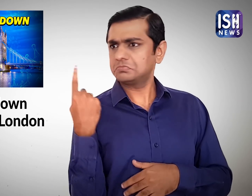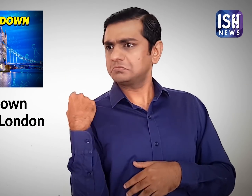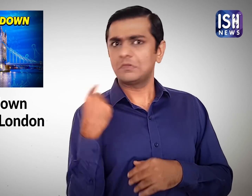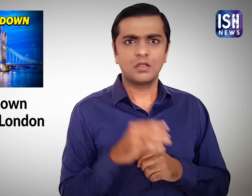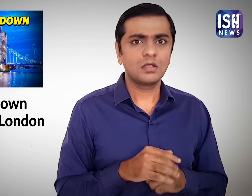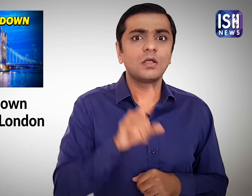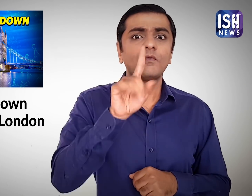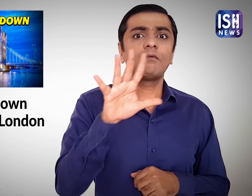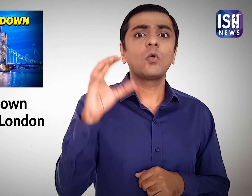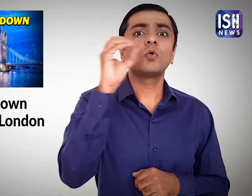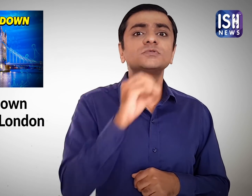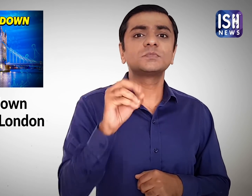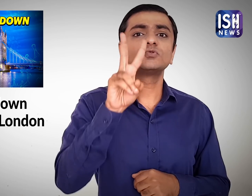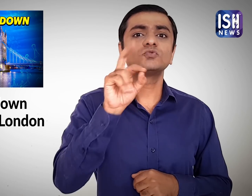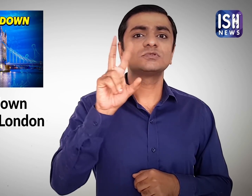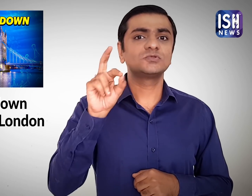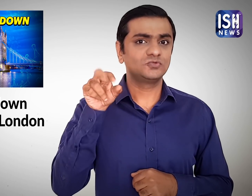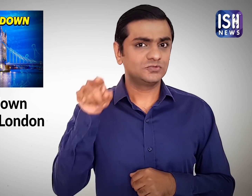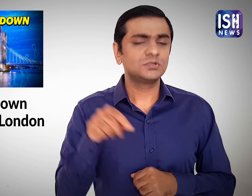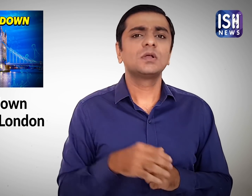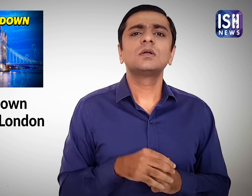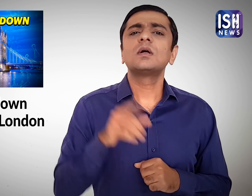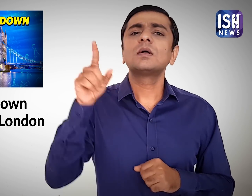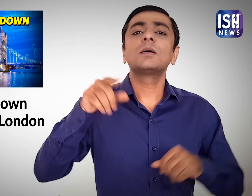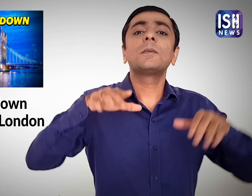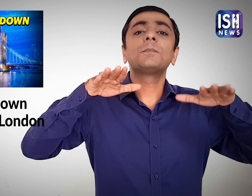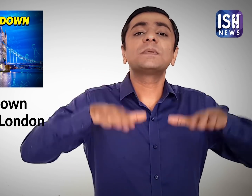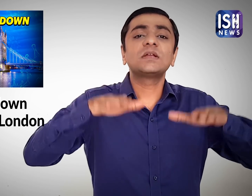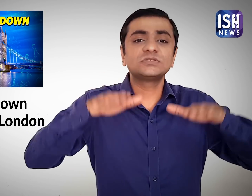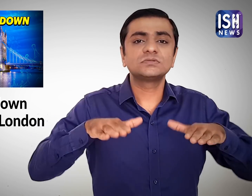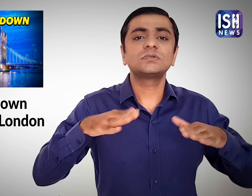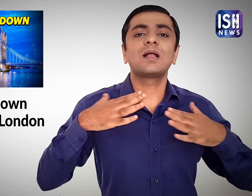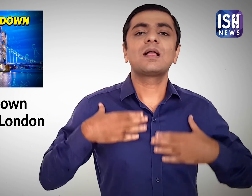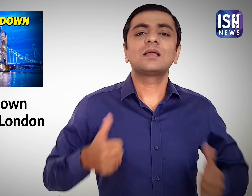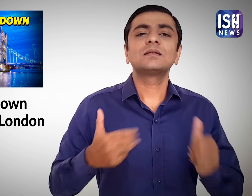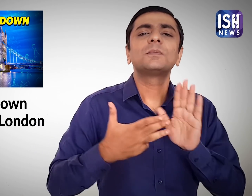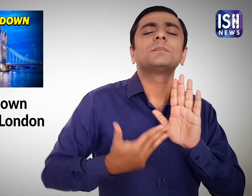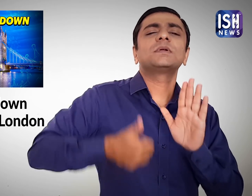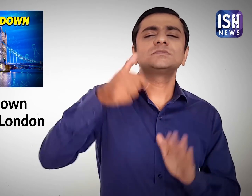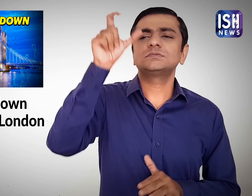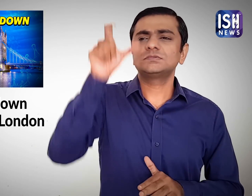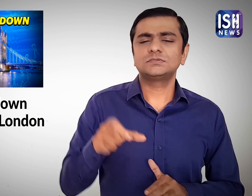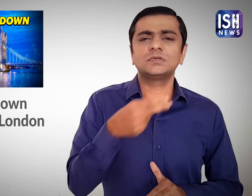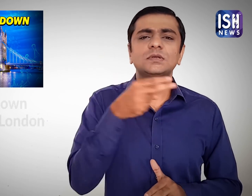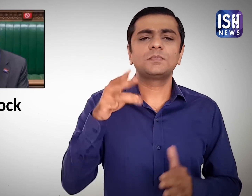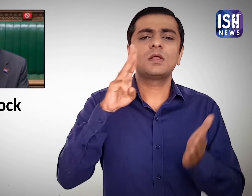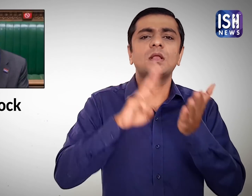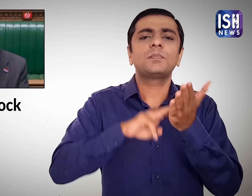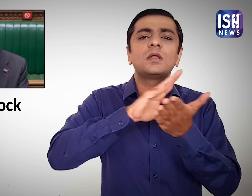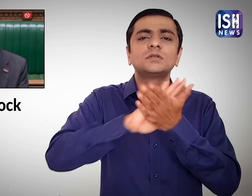On 15th October 2020, British Health Secretary Matt Hancock